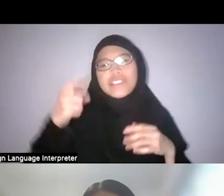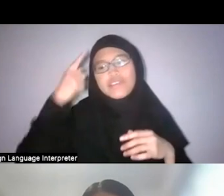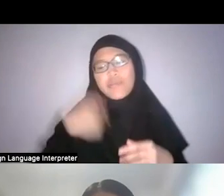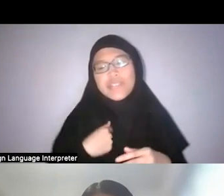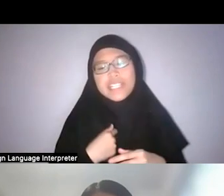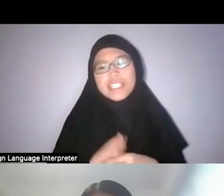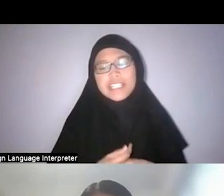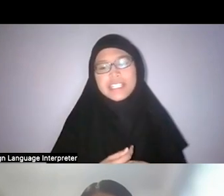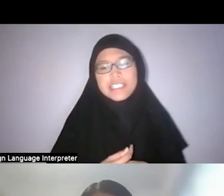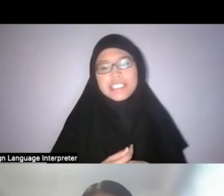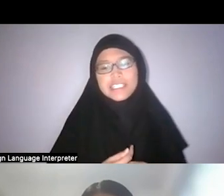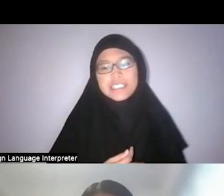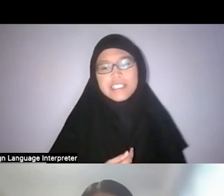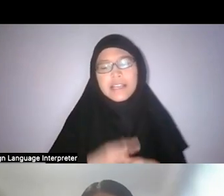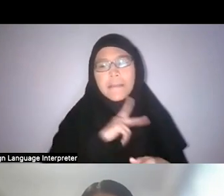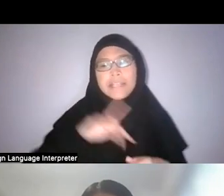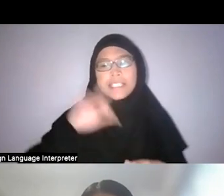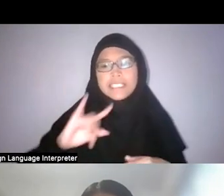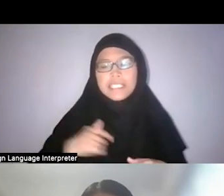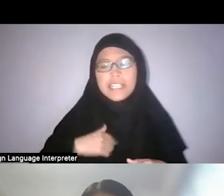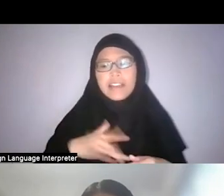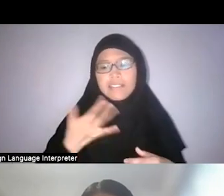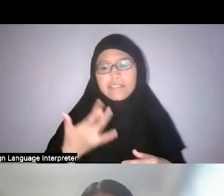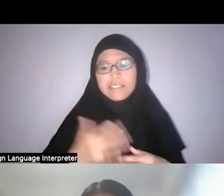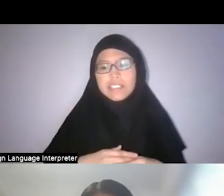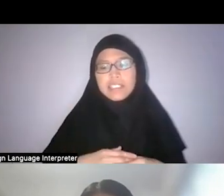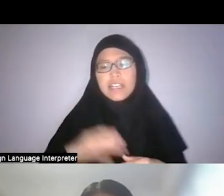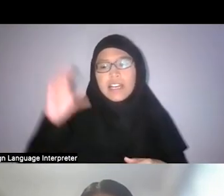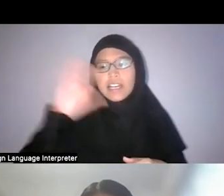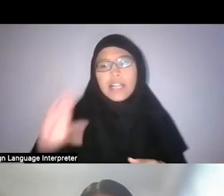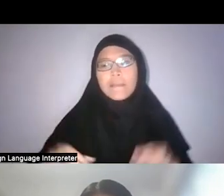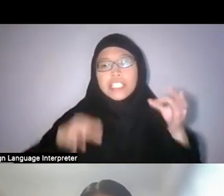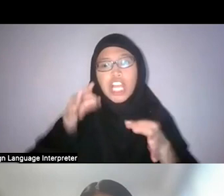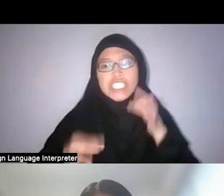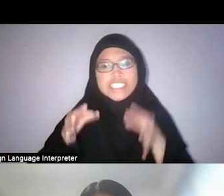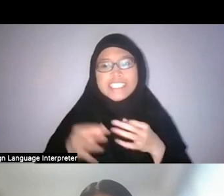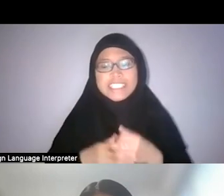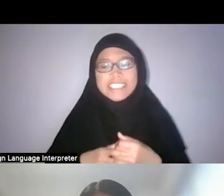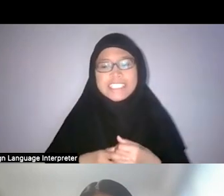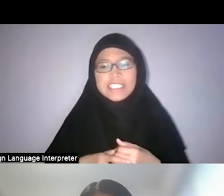personally I think that climate justice is not just an environmental problem